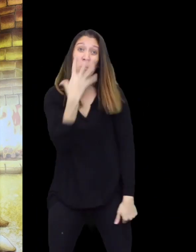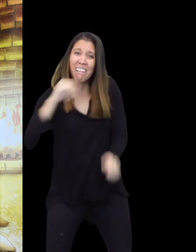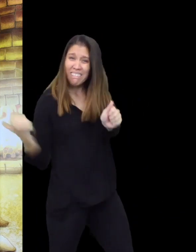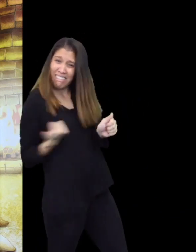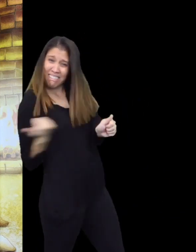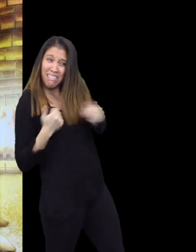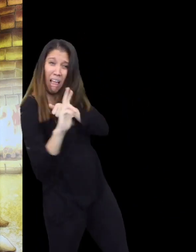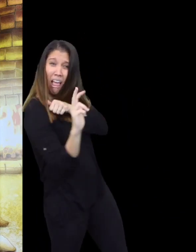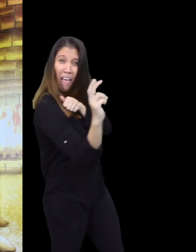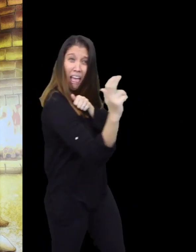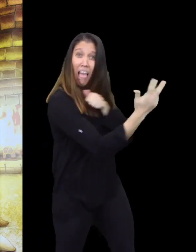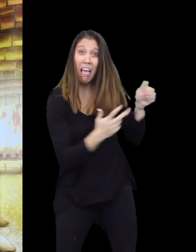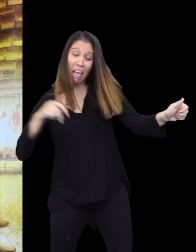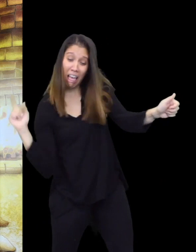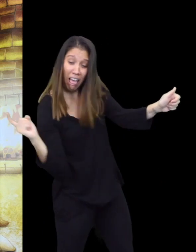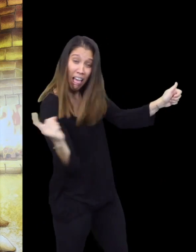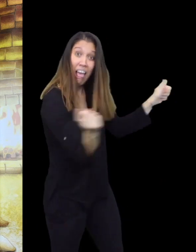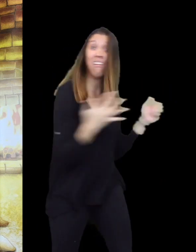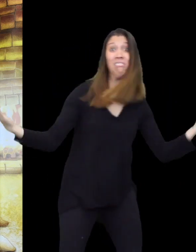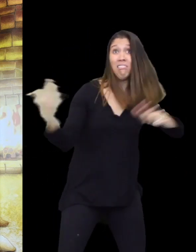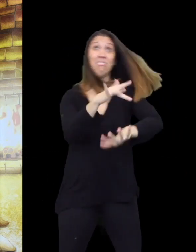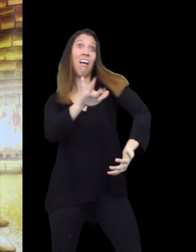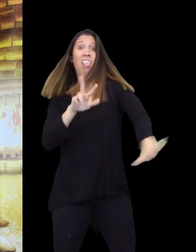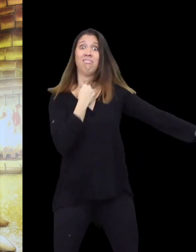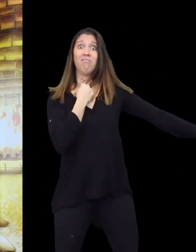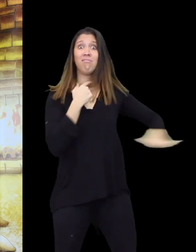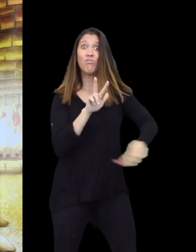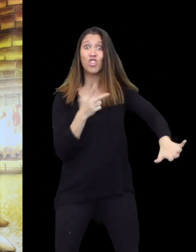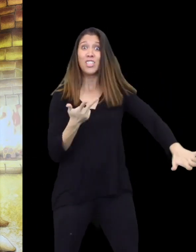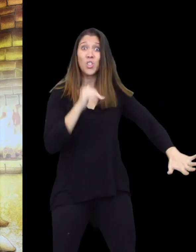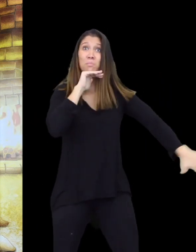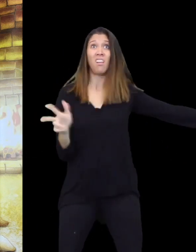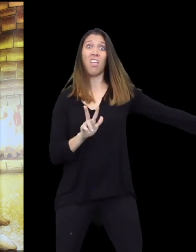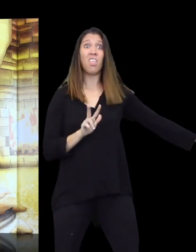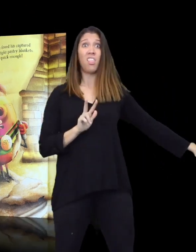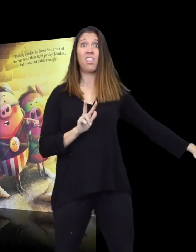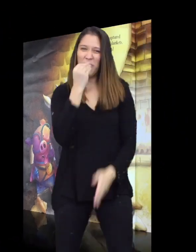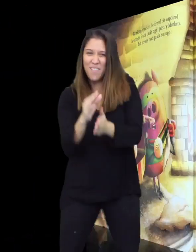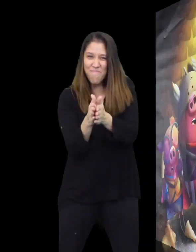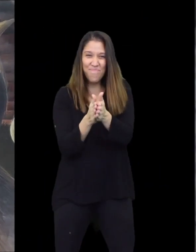The Wolf chased after the three Superpigs. But became stuck as they backed up to the wall.